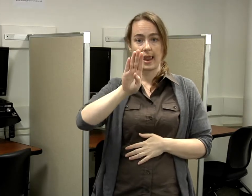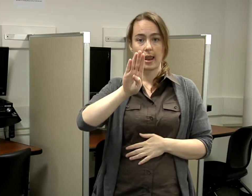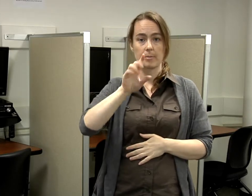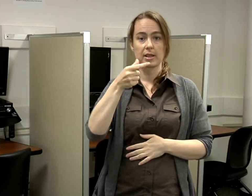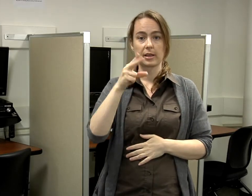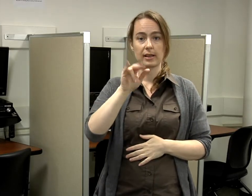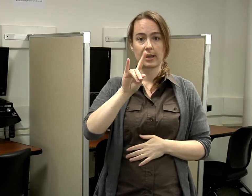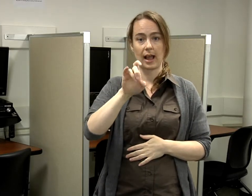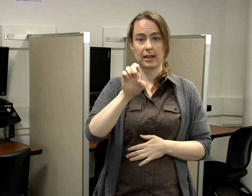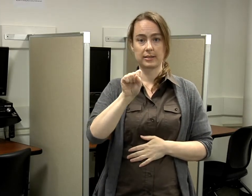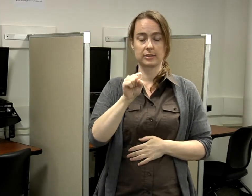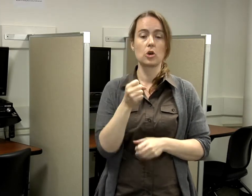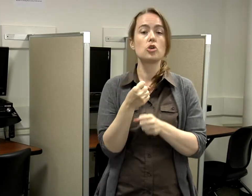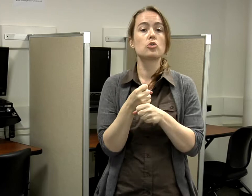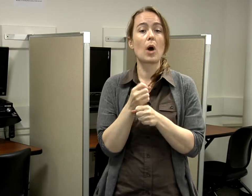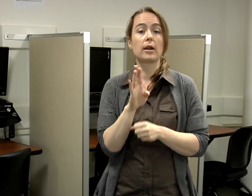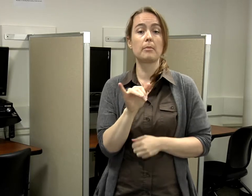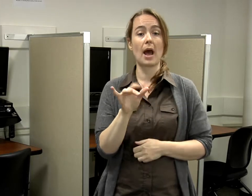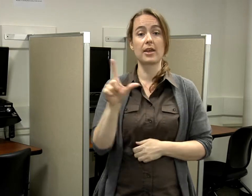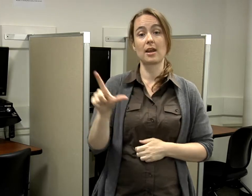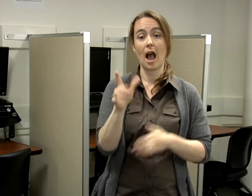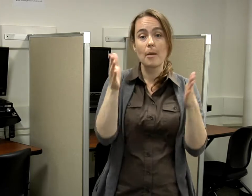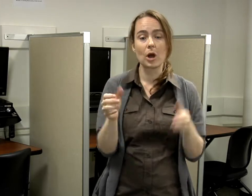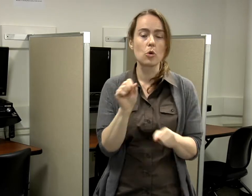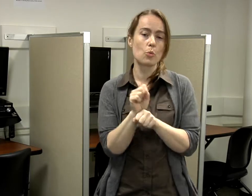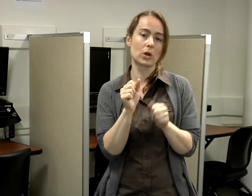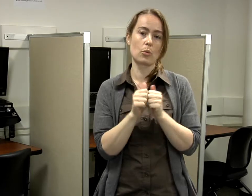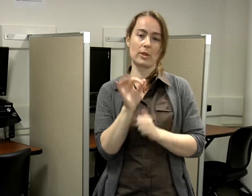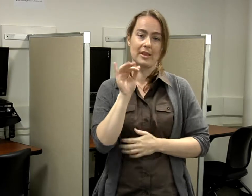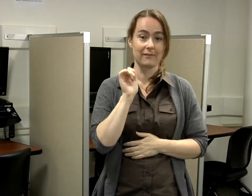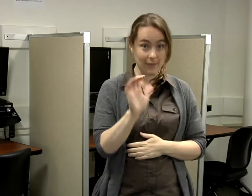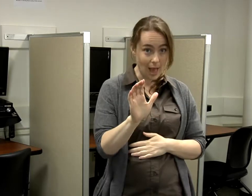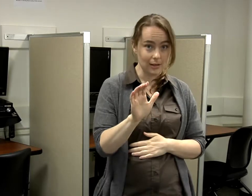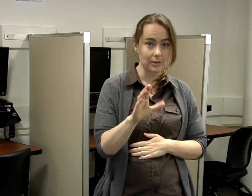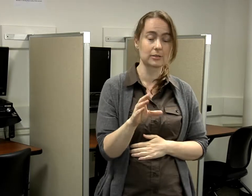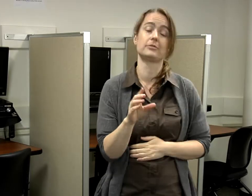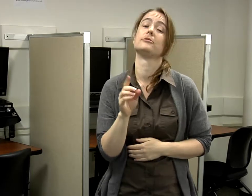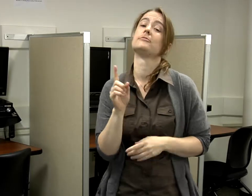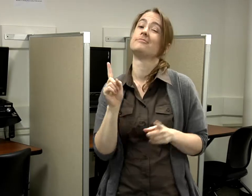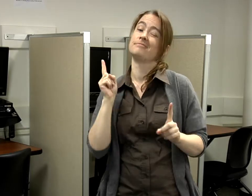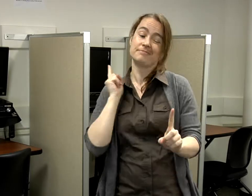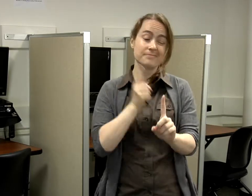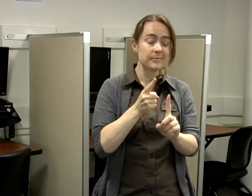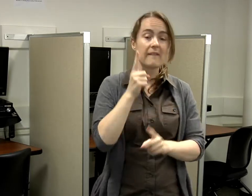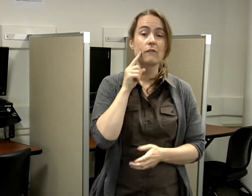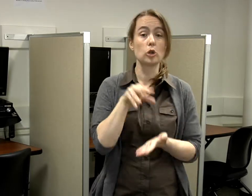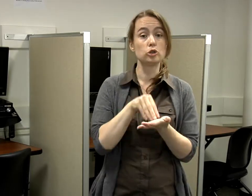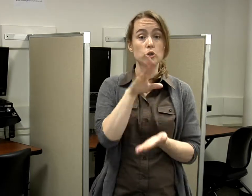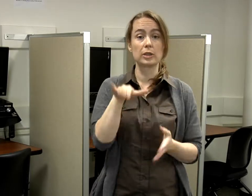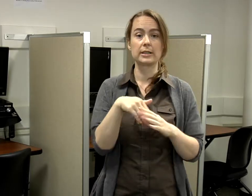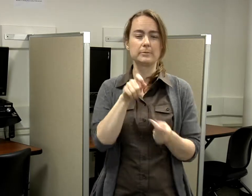by the Librarians who works with faculty. They are designed specifically